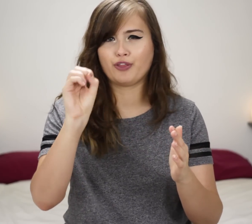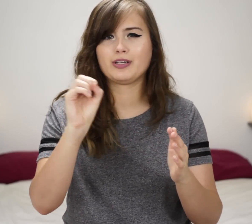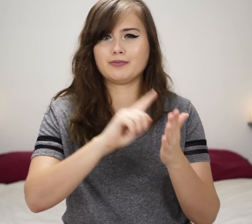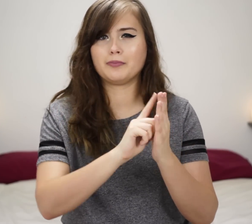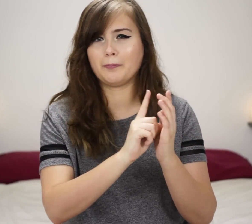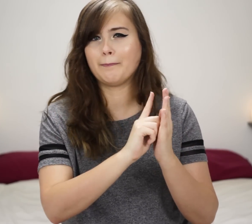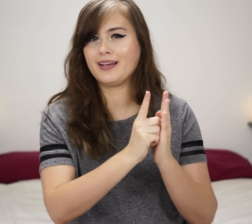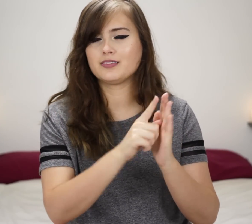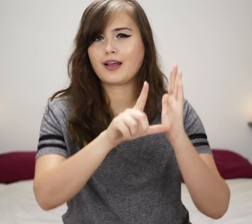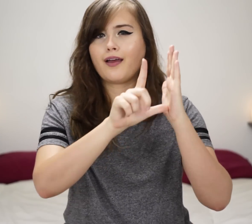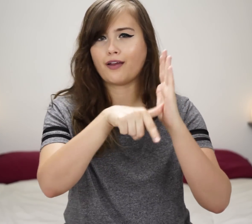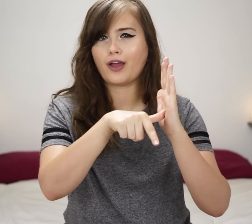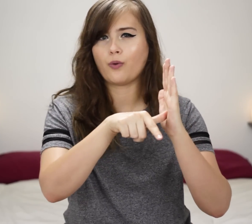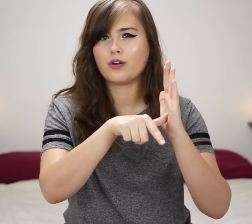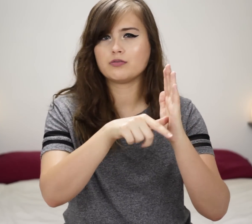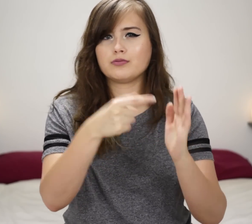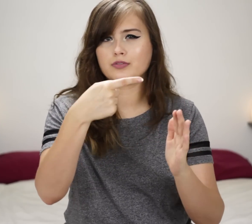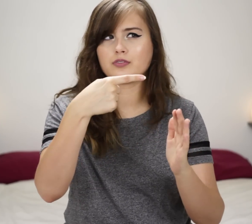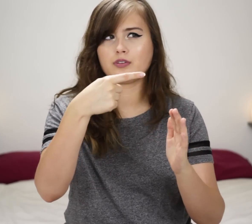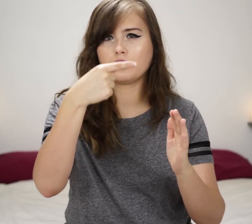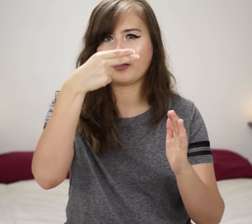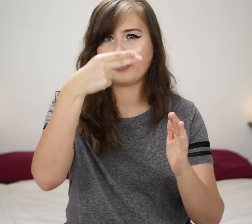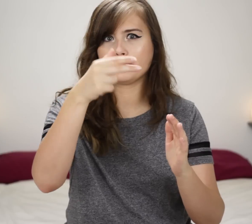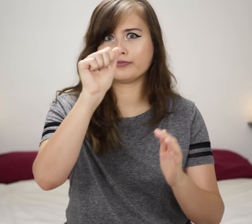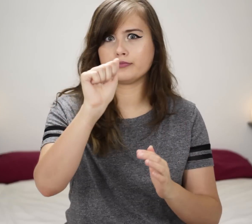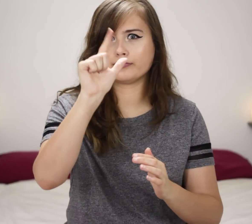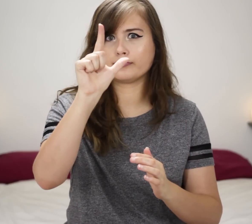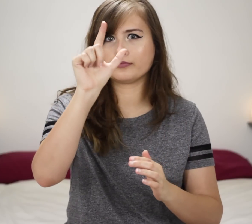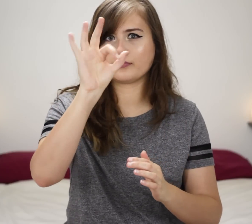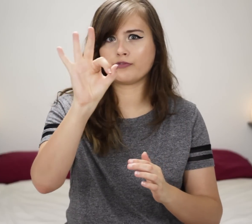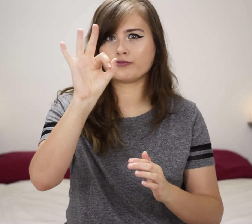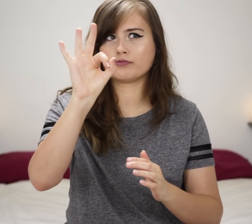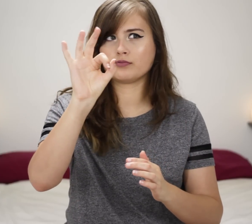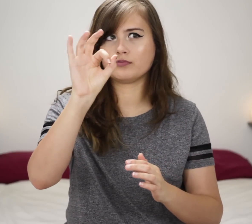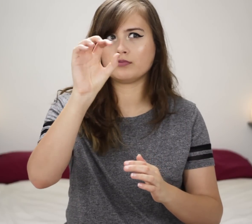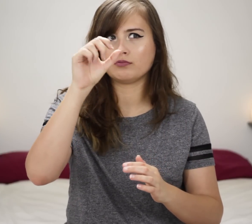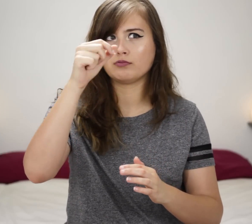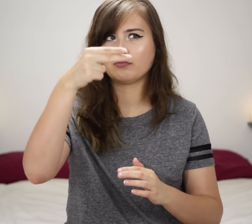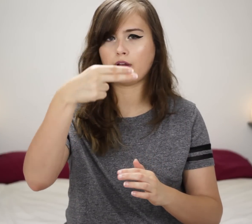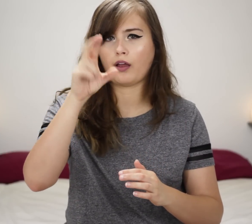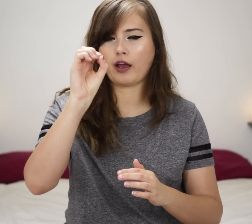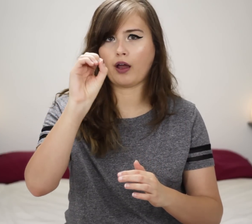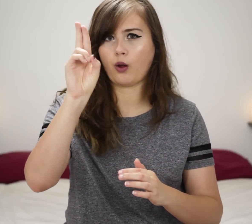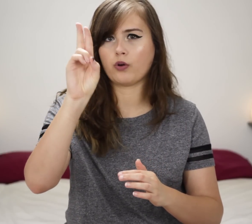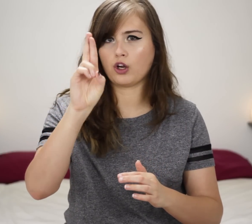[clarifying translation (like 30 minutes) + fingerspelling]